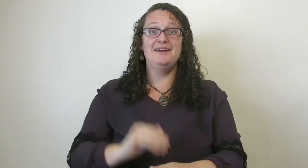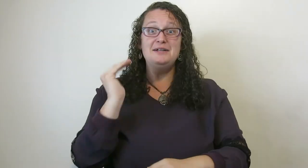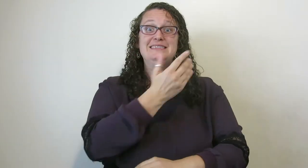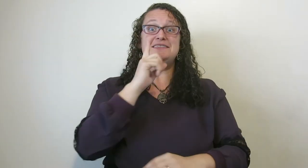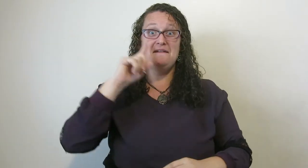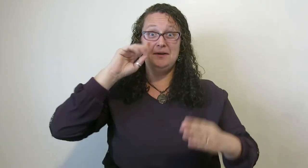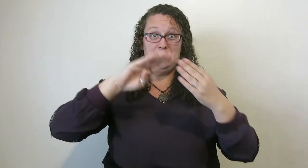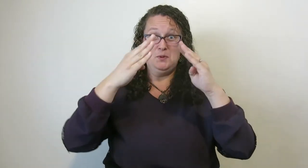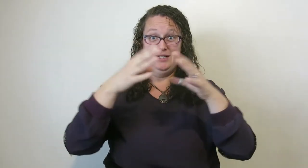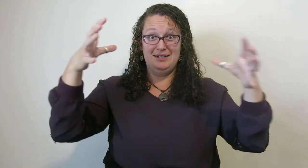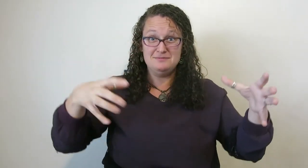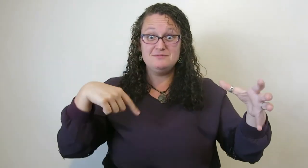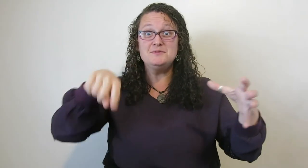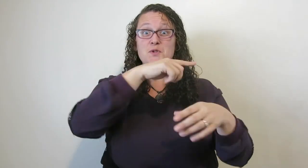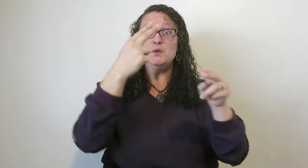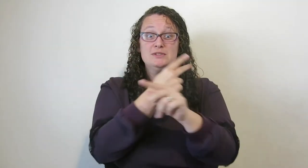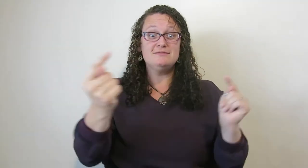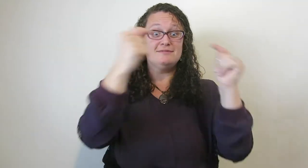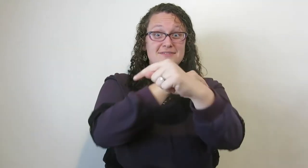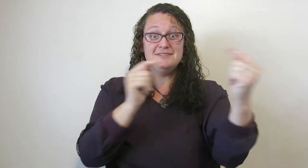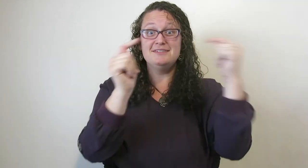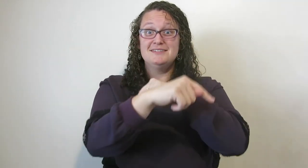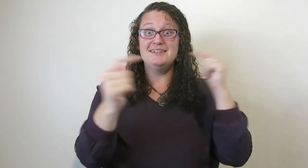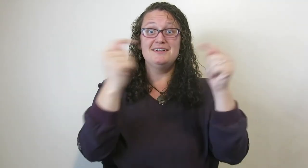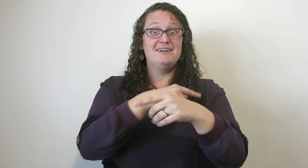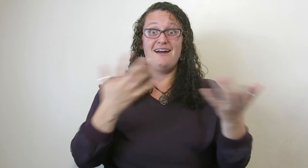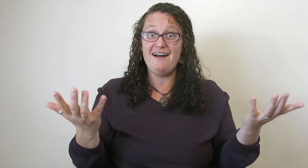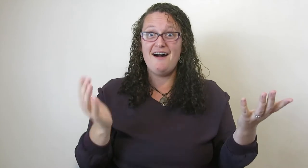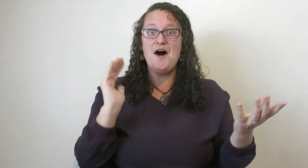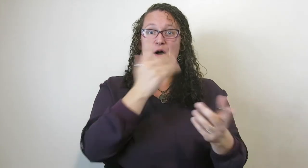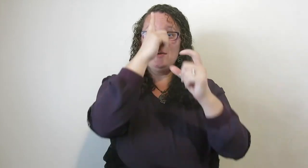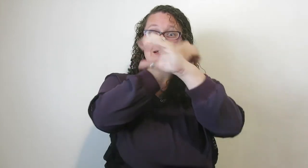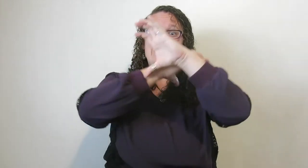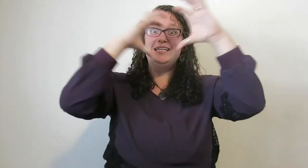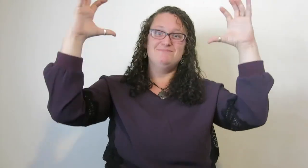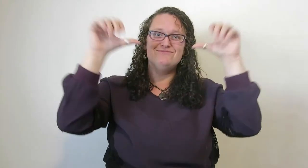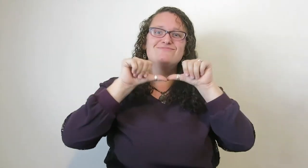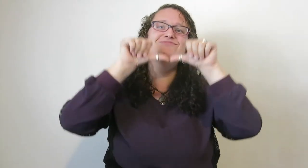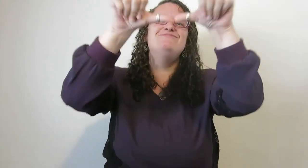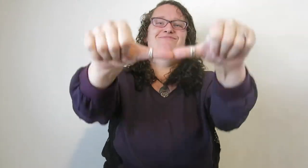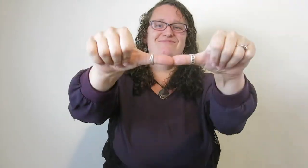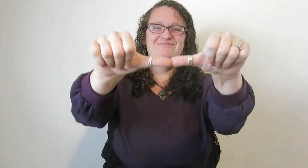By using resources within our Deaf community, we are keeping each other’s dreams alive.